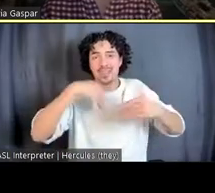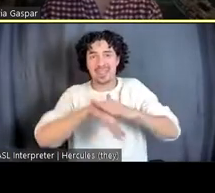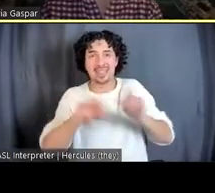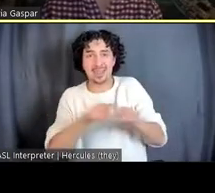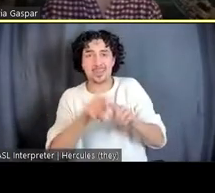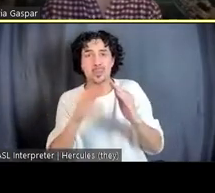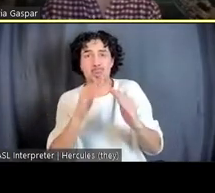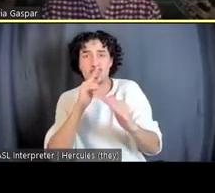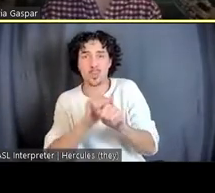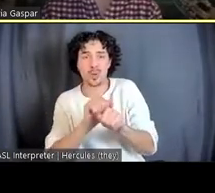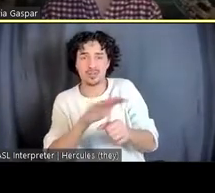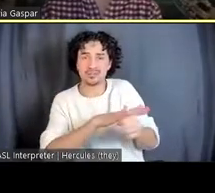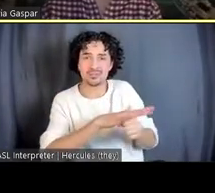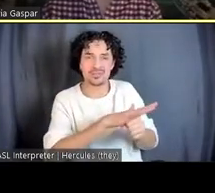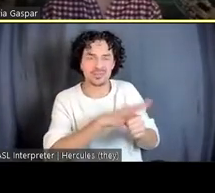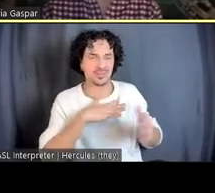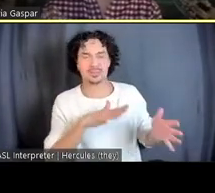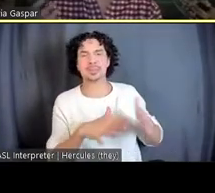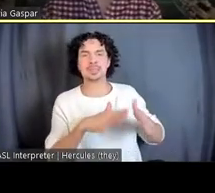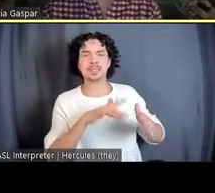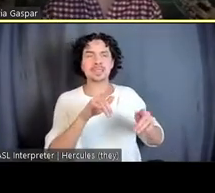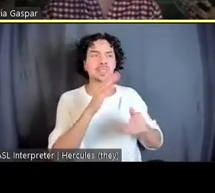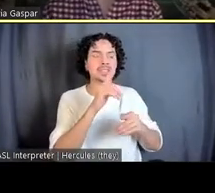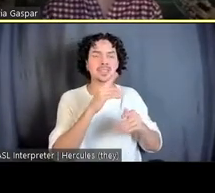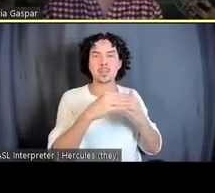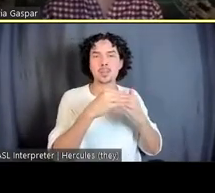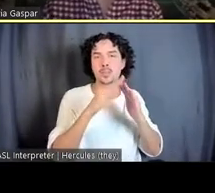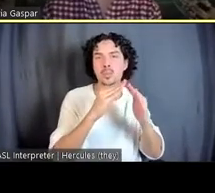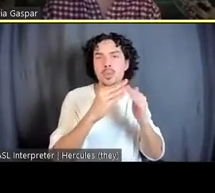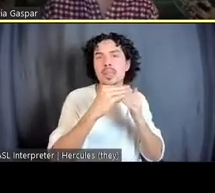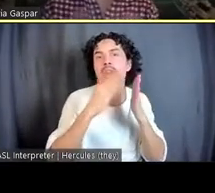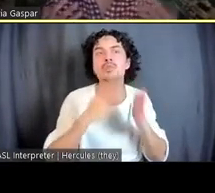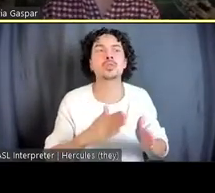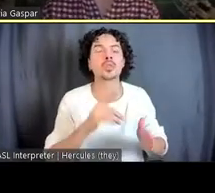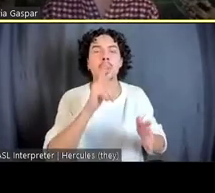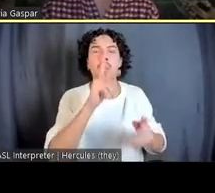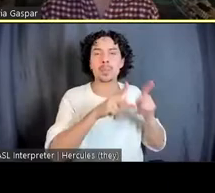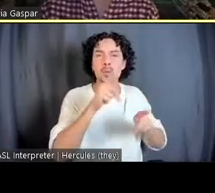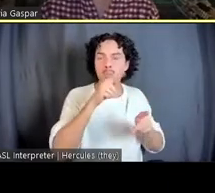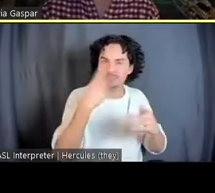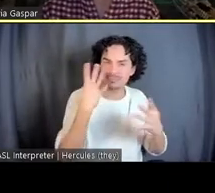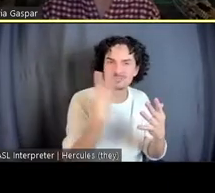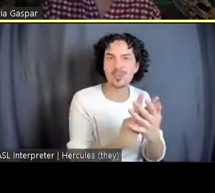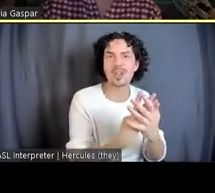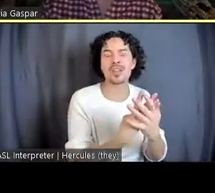consists of community leaders and incarcerated people, it's just, yeah, so many people.